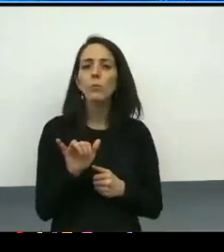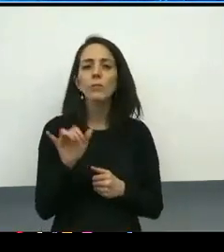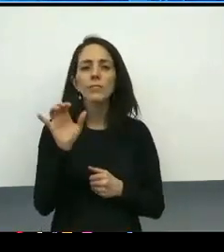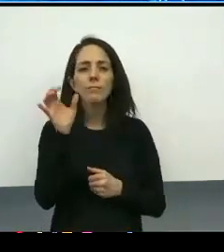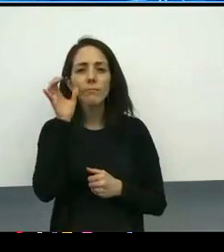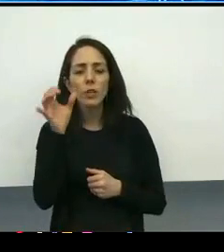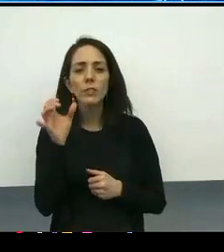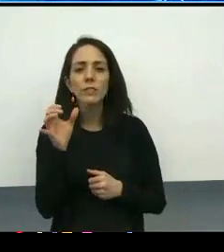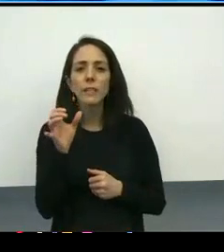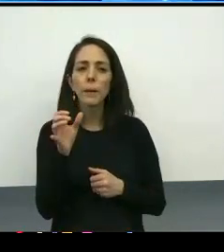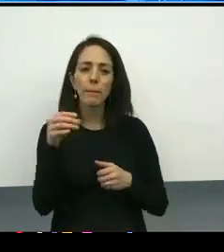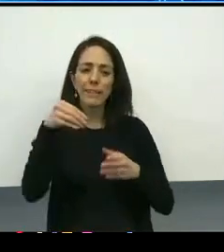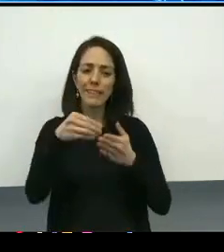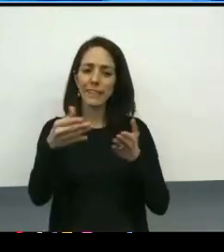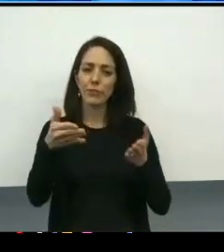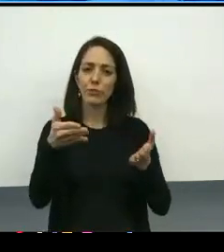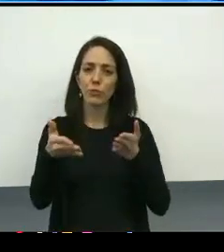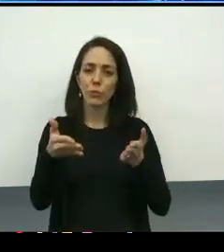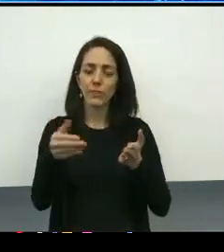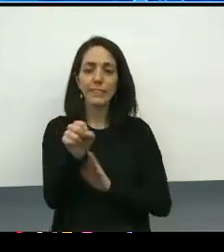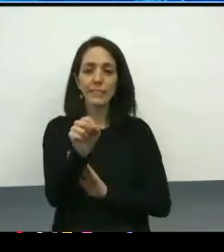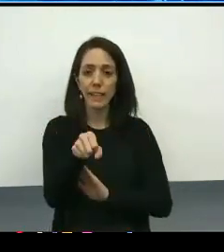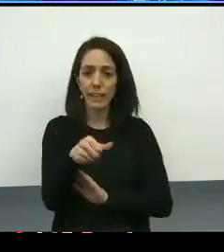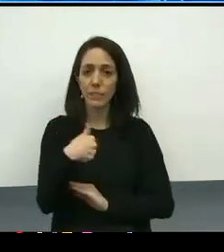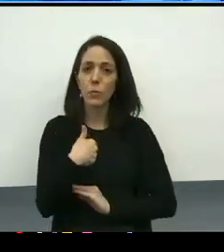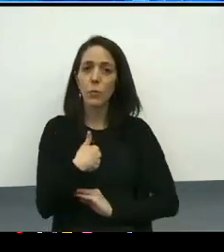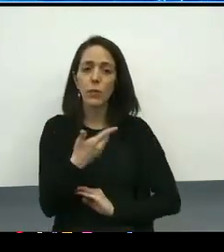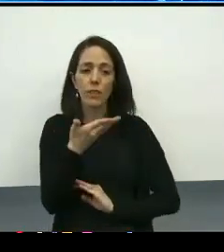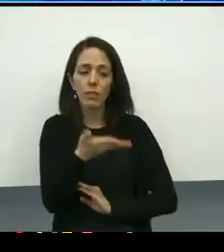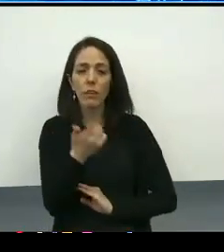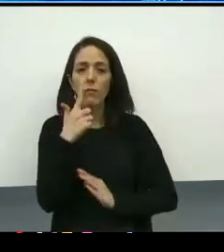We are there to help navigate this path in a way